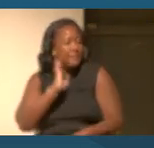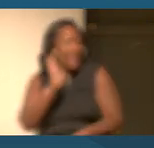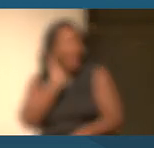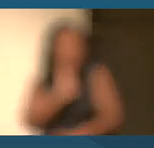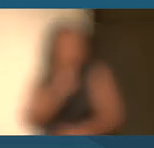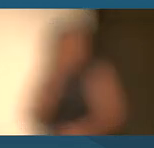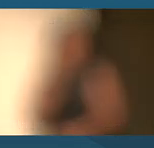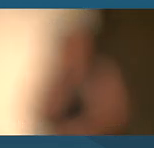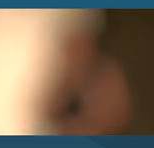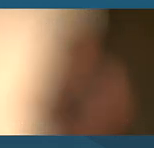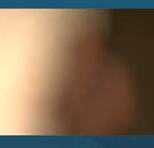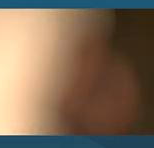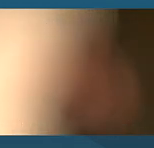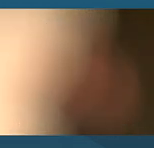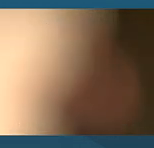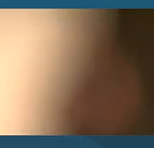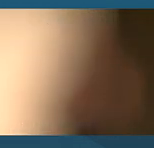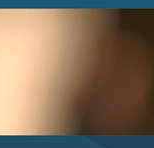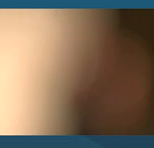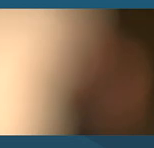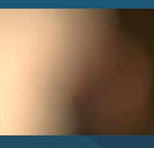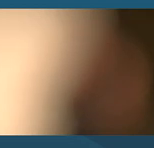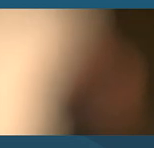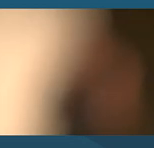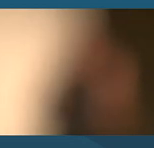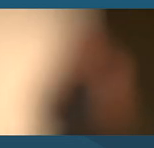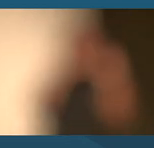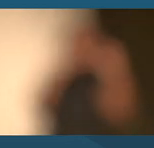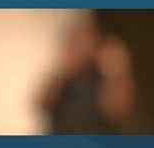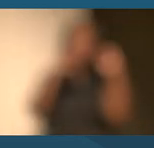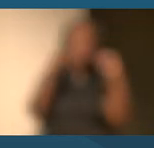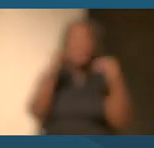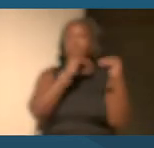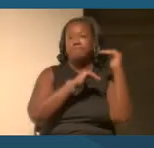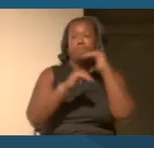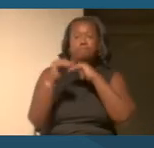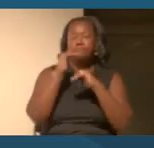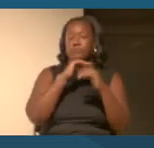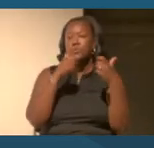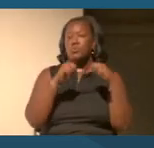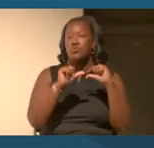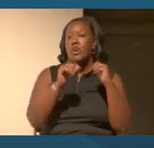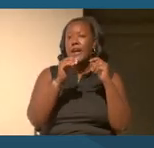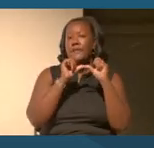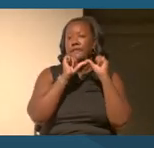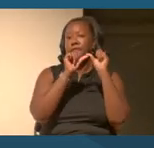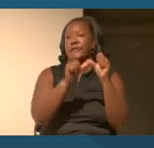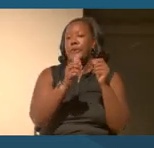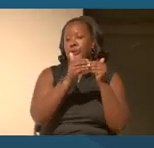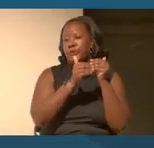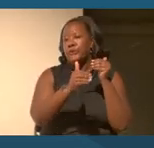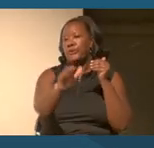hijacked history or even taught things that weren't true in order to further an agenda? Well, thank you for that big question.